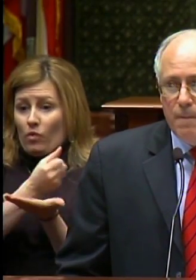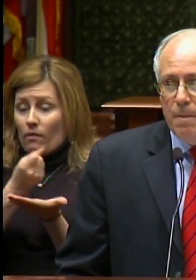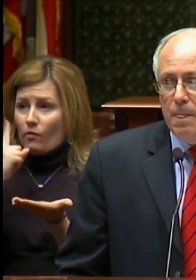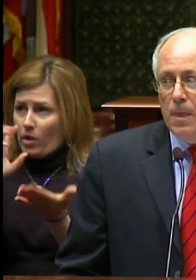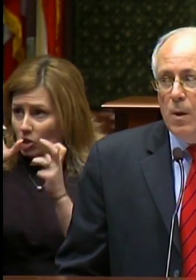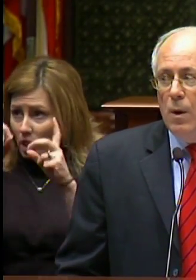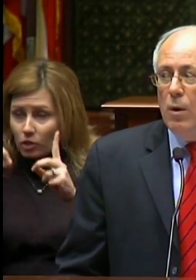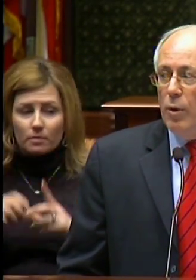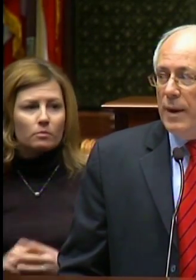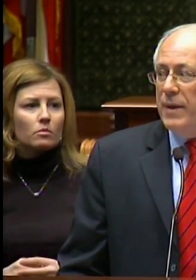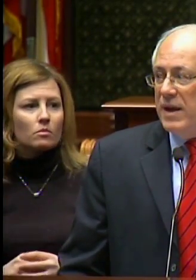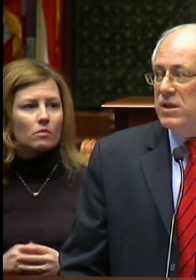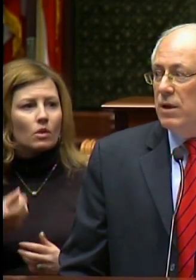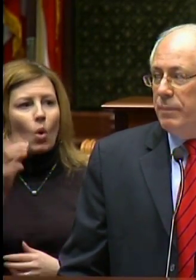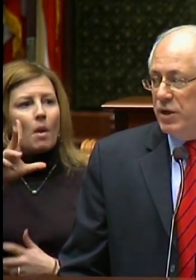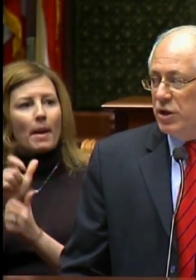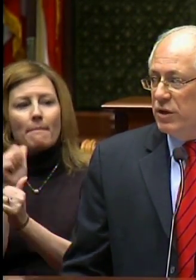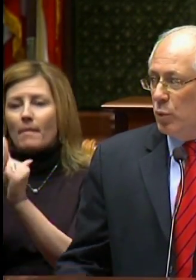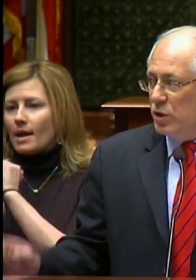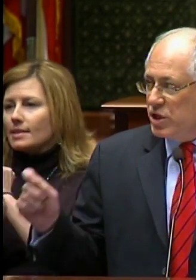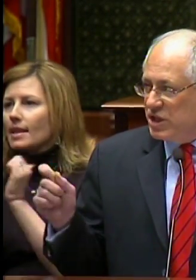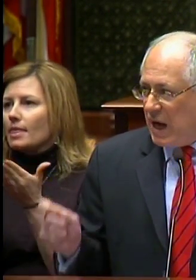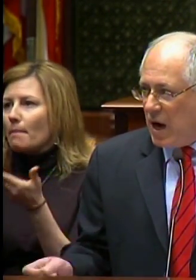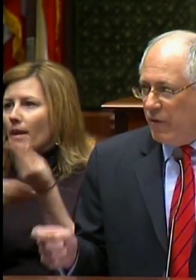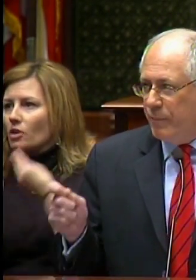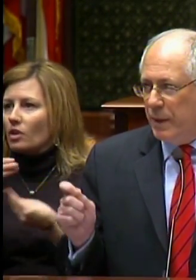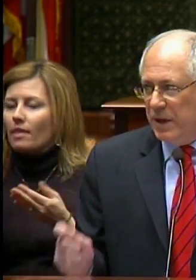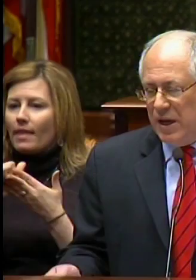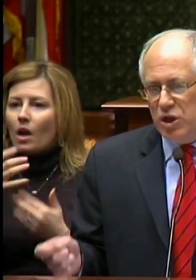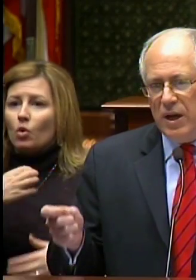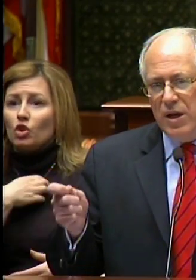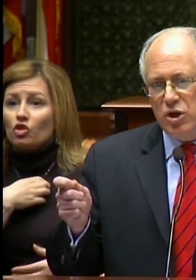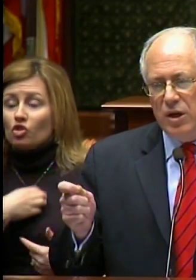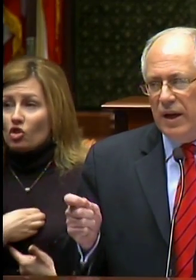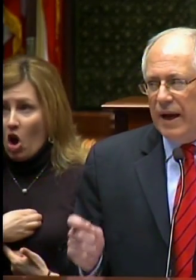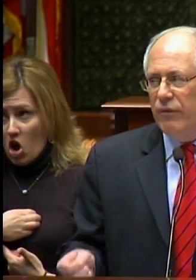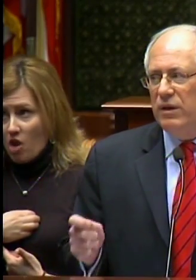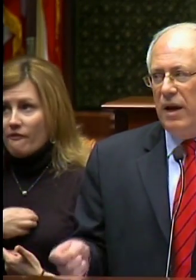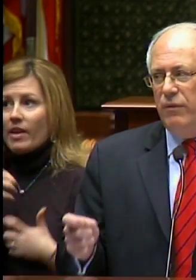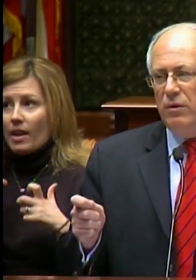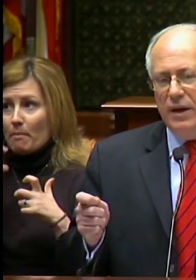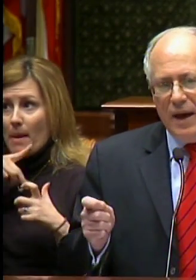revenue, or by passing a budget that will starve public education at every level in